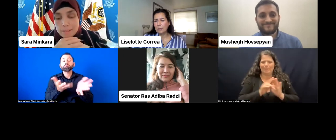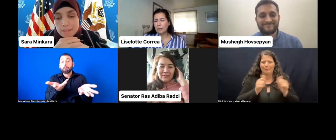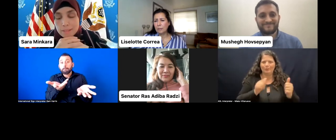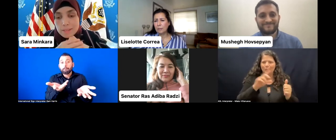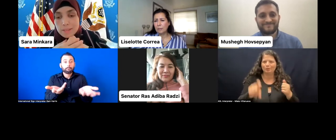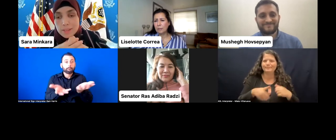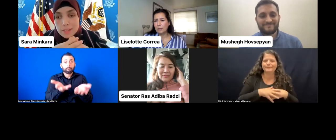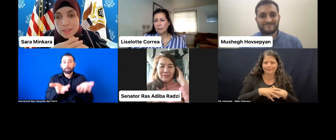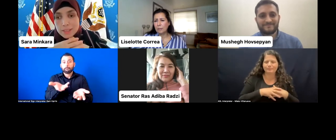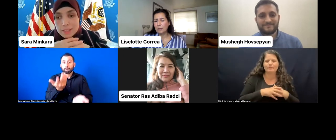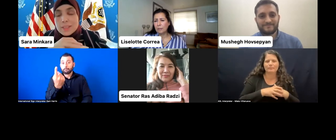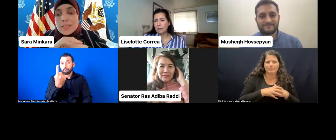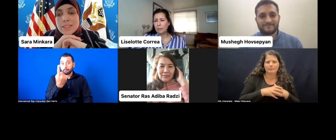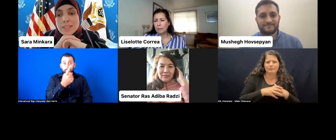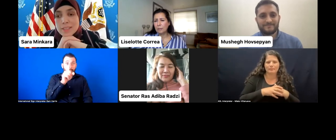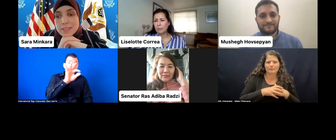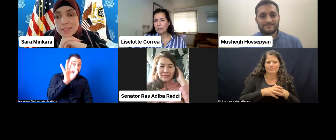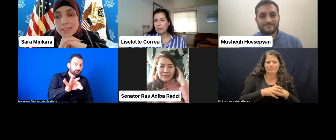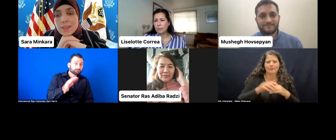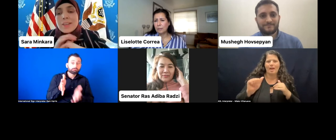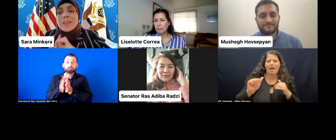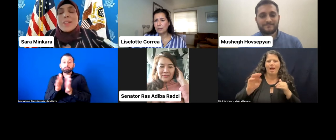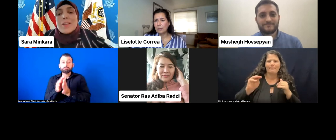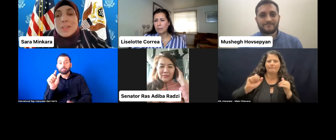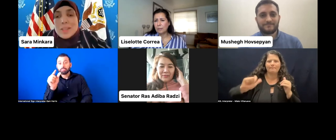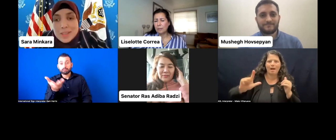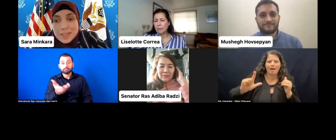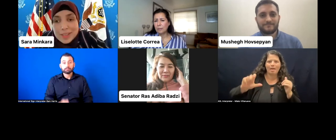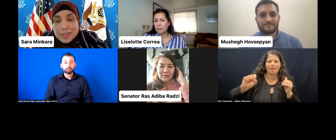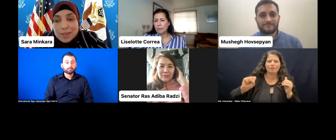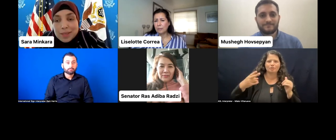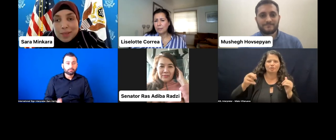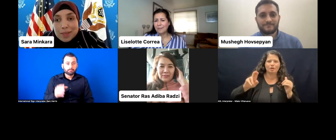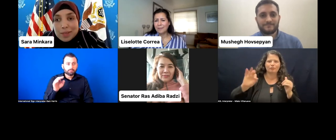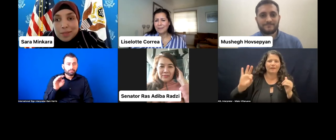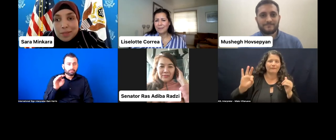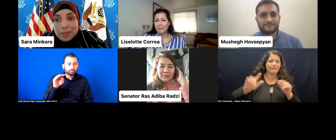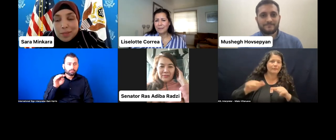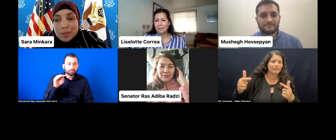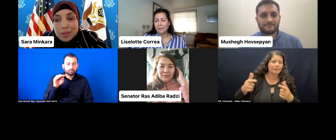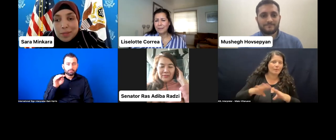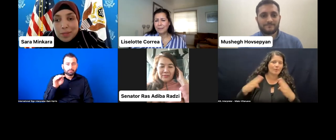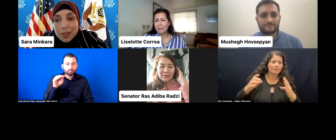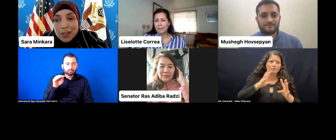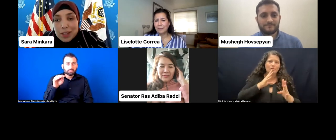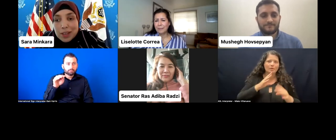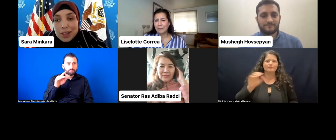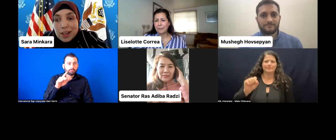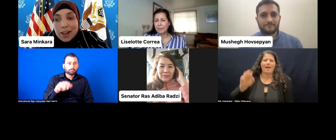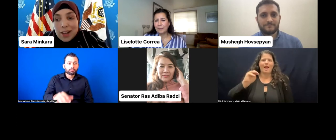Amal Sharif? OK. You have the floor. Hi. Hello Sara. How are you? Hi--